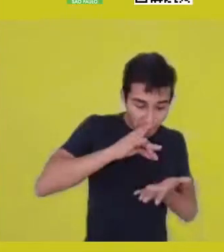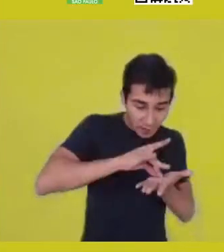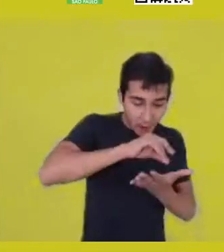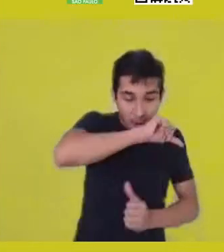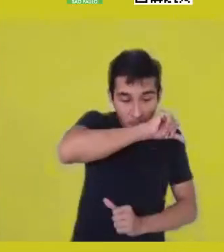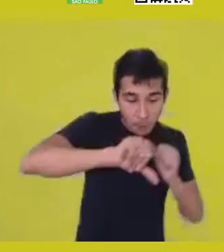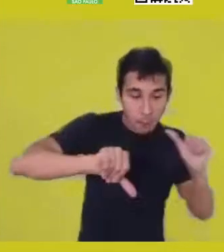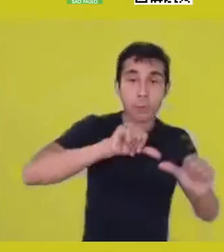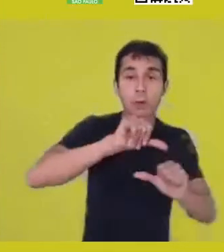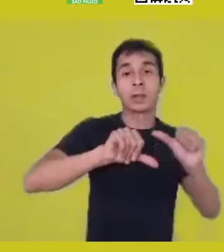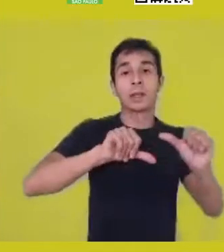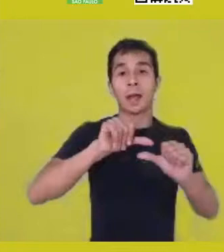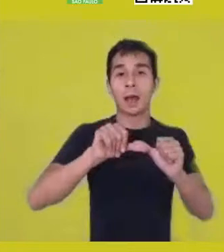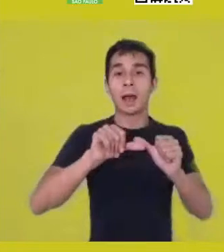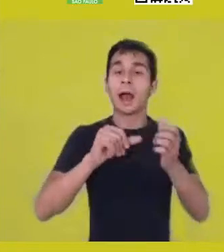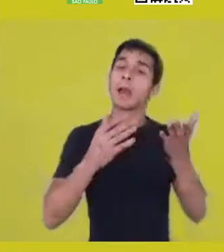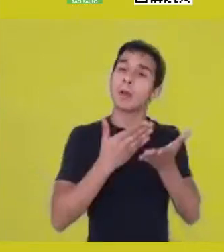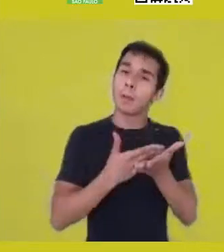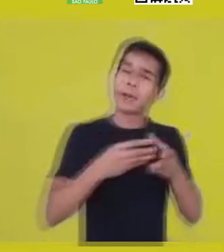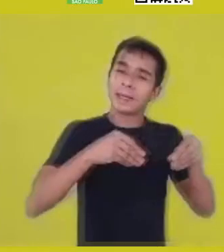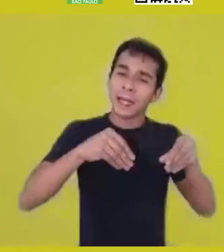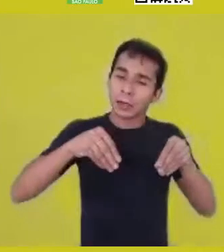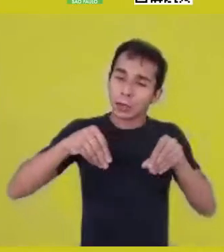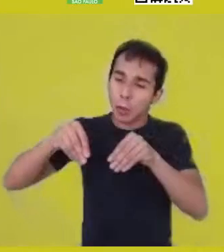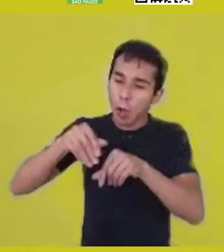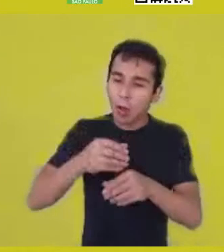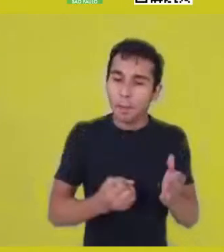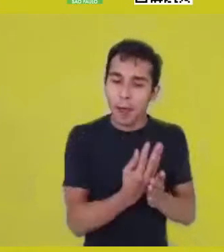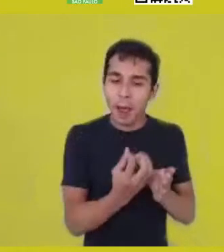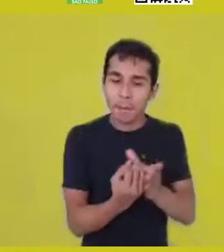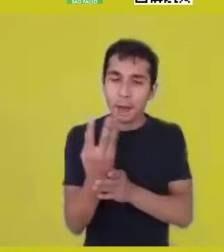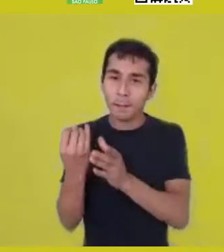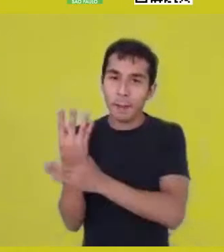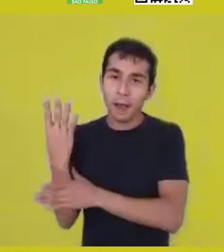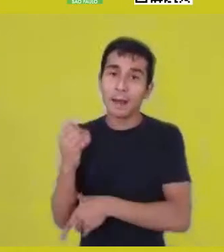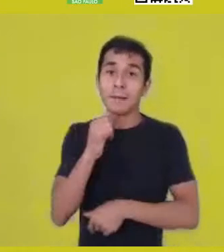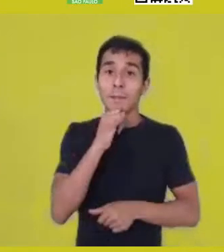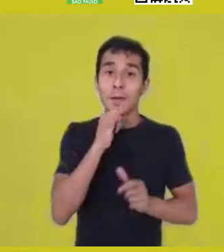the Candomblé yards, the Catholic brotherhoods, the communities.